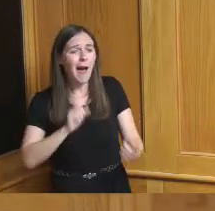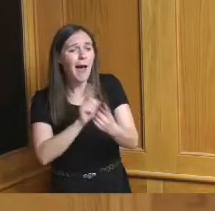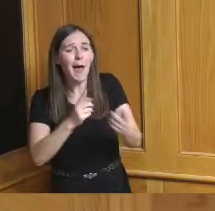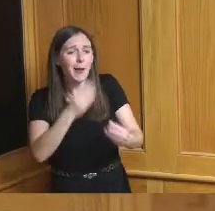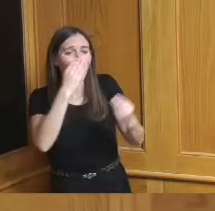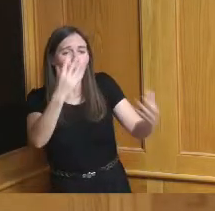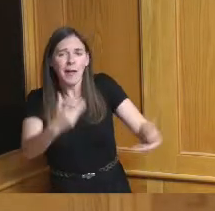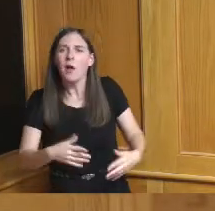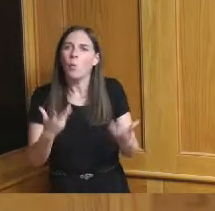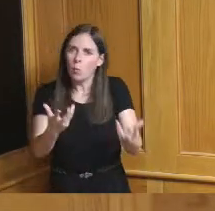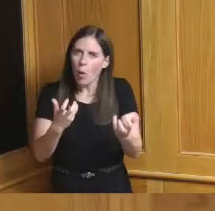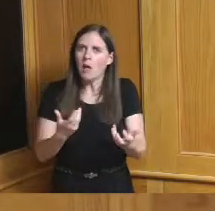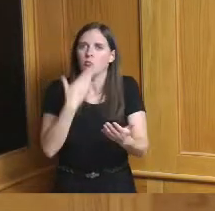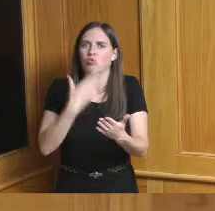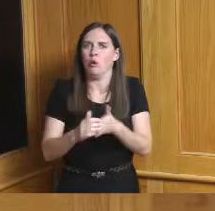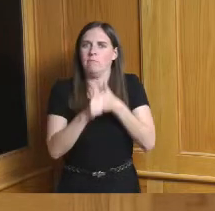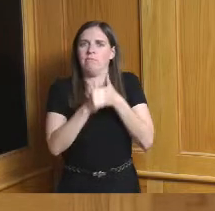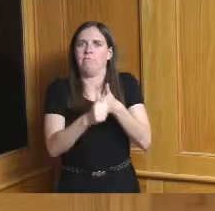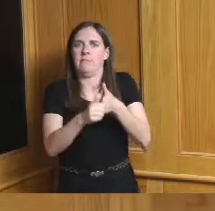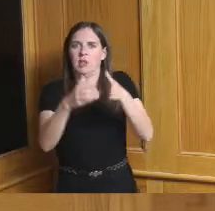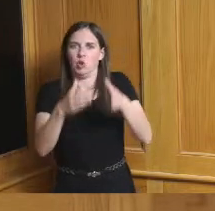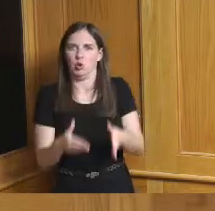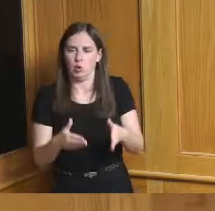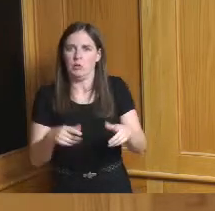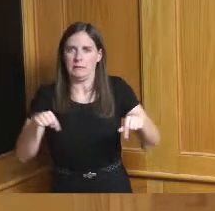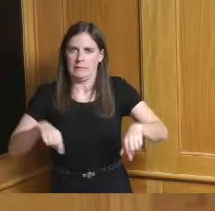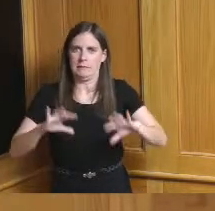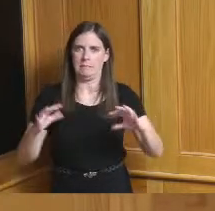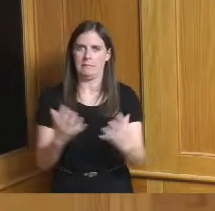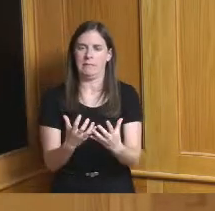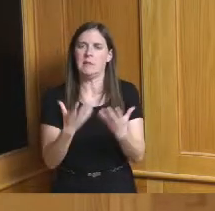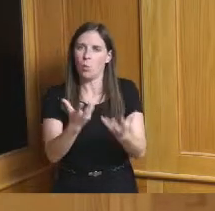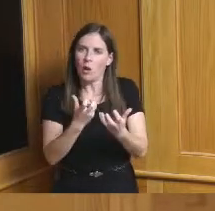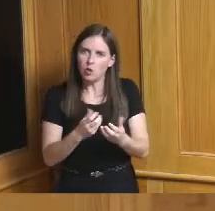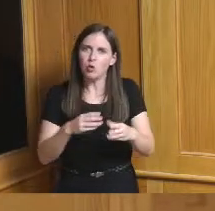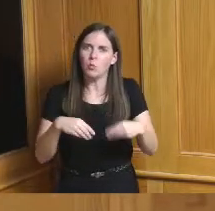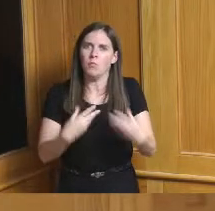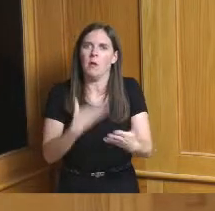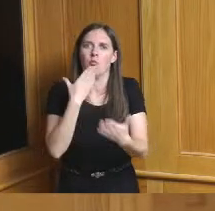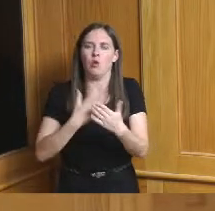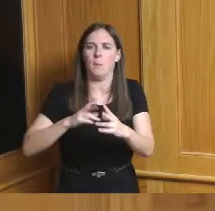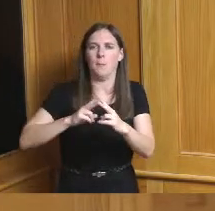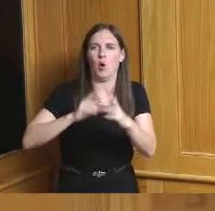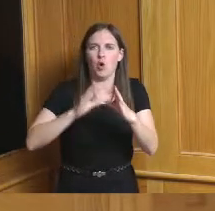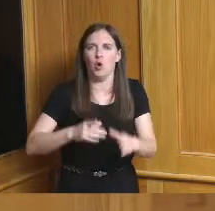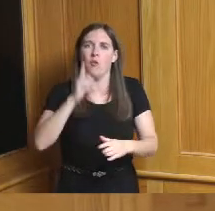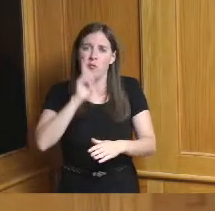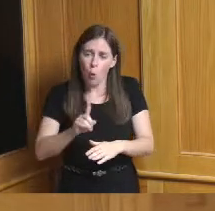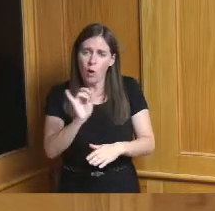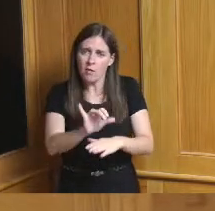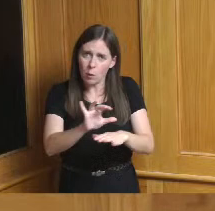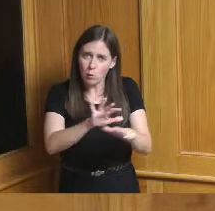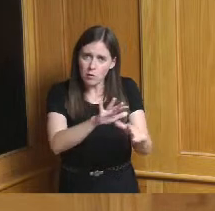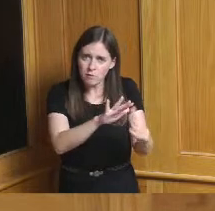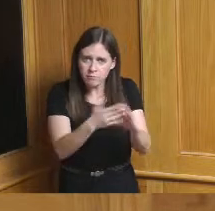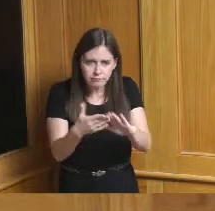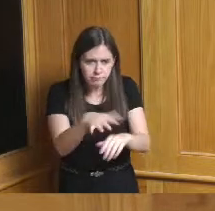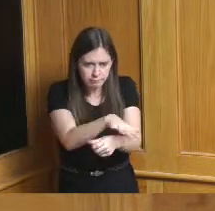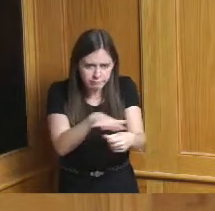leadership role in helping being a partner with the first suburbs in this initiative so